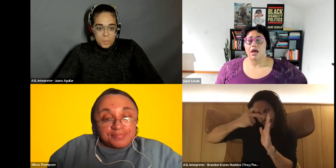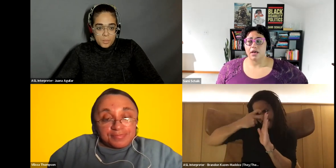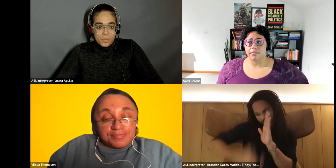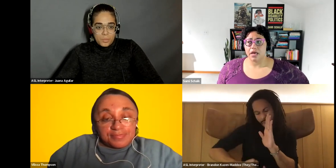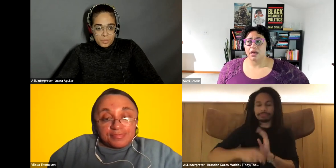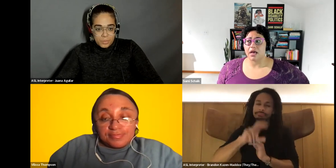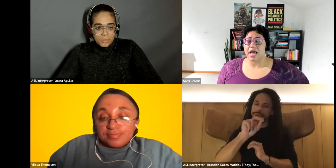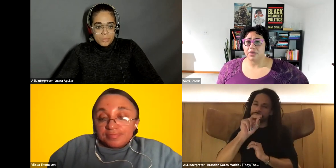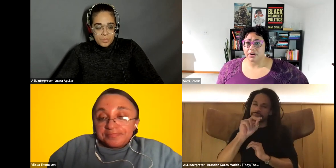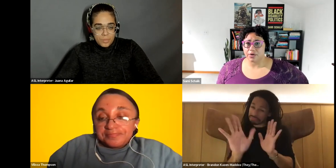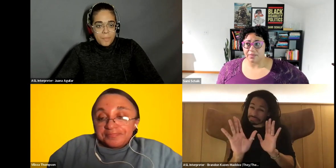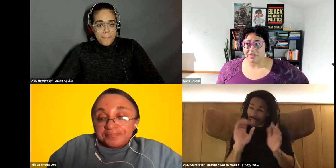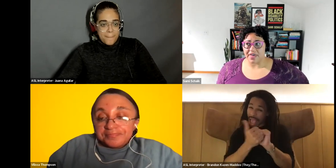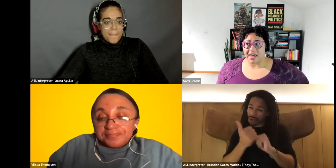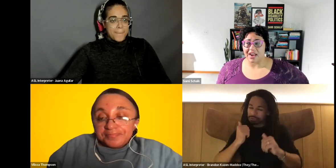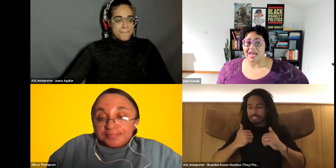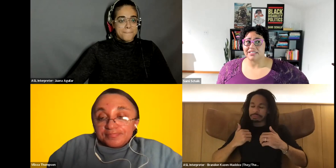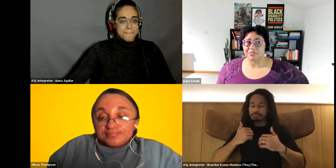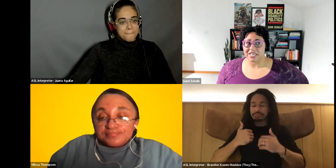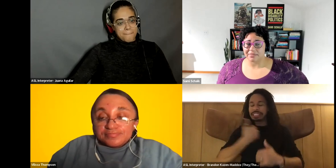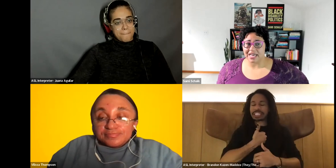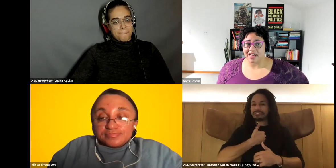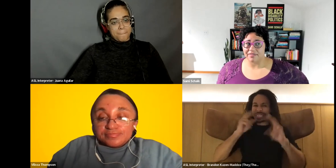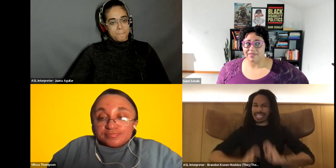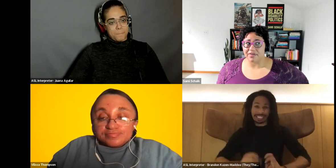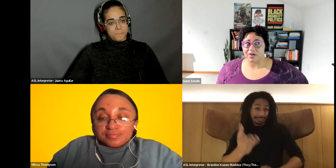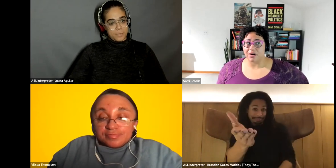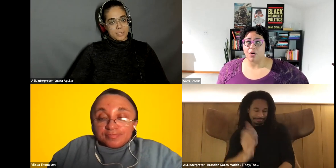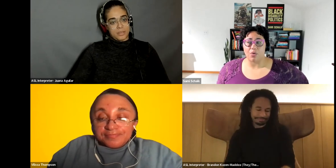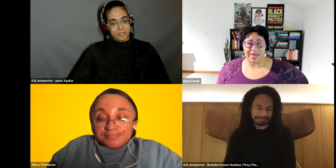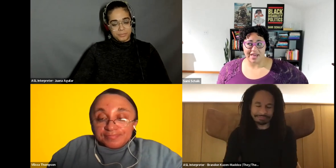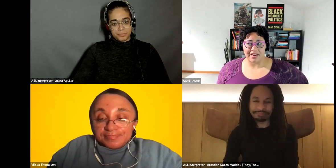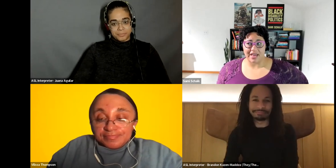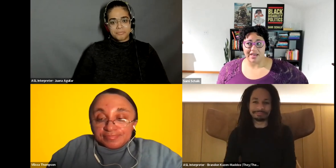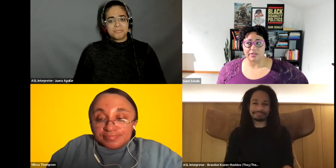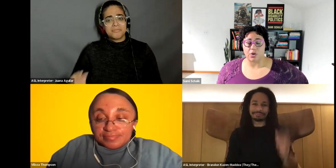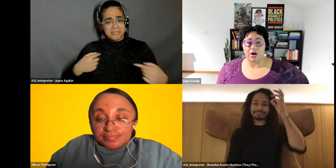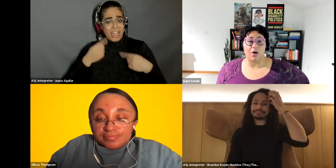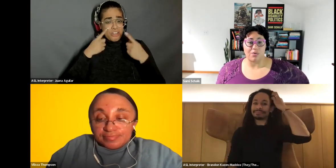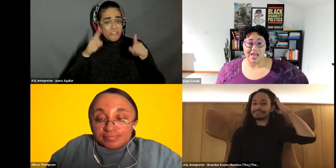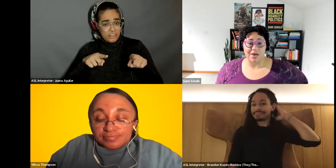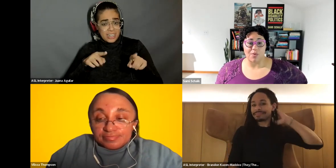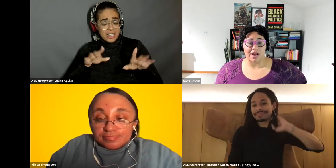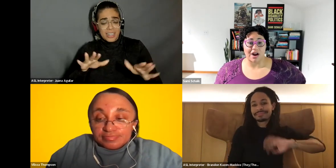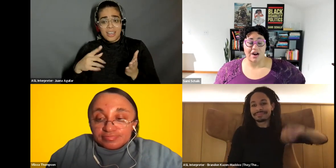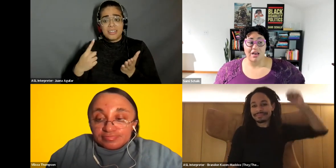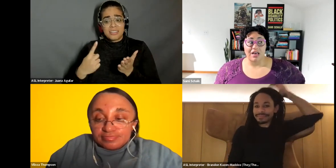Sami Schalk: I would agree with that. I sometimes have whole weekend days or a whole night where